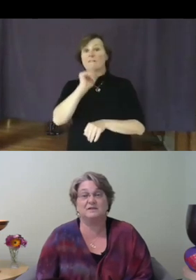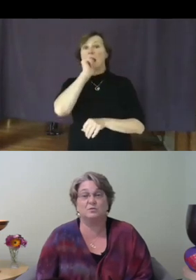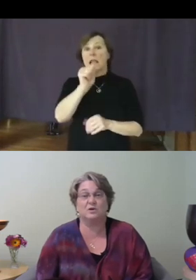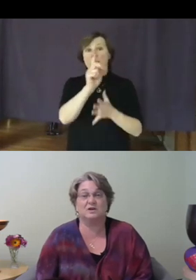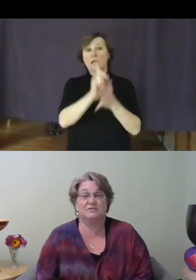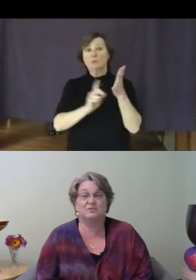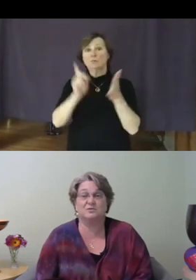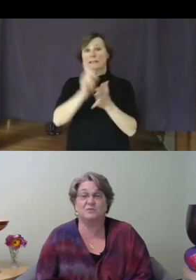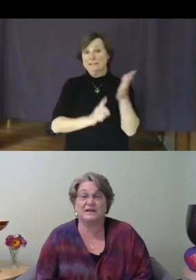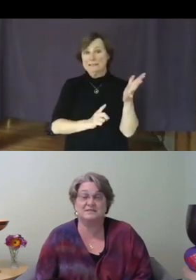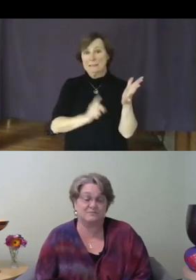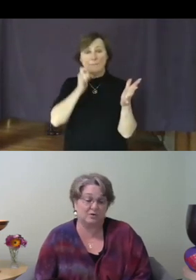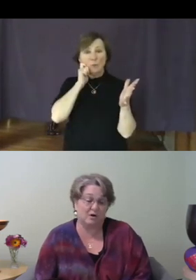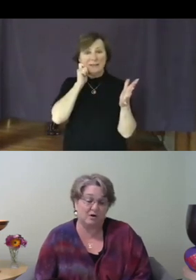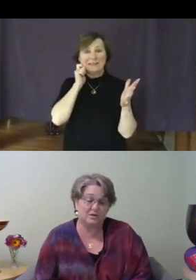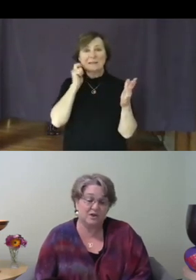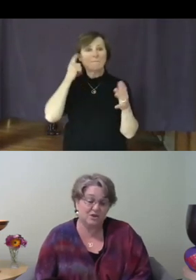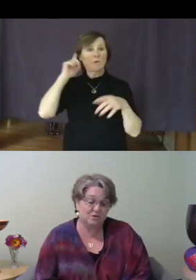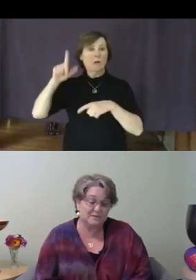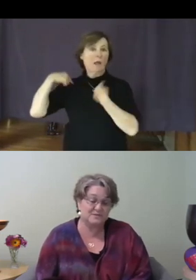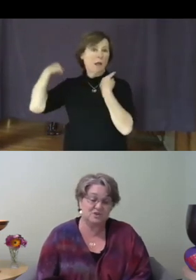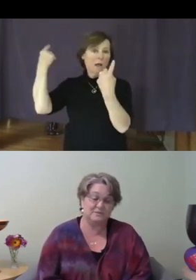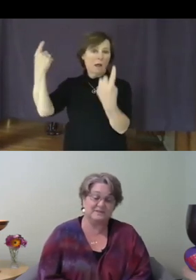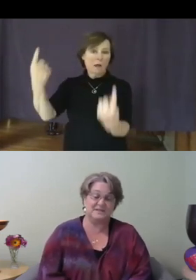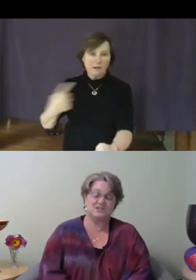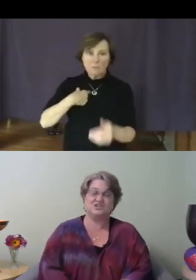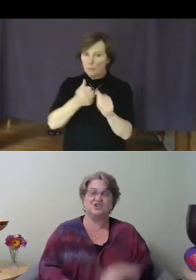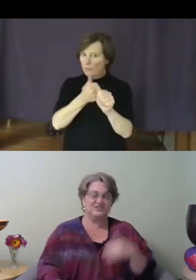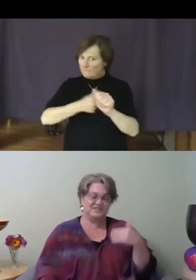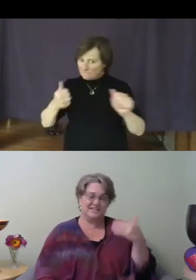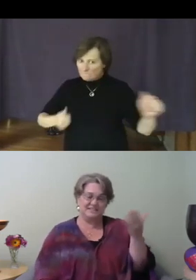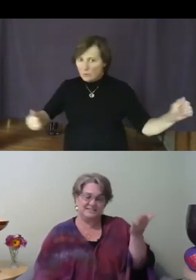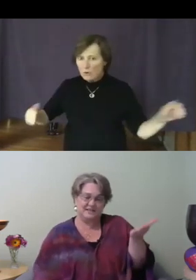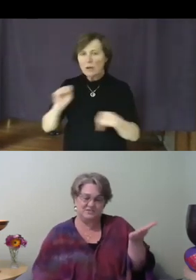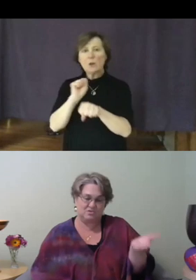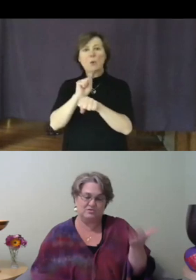the work of human rights for all humans, humanization, "conscientization" or